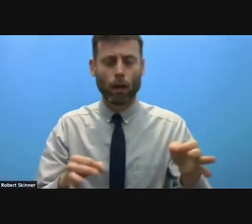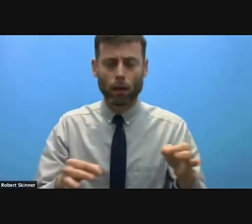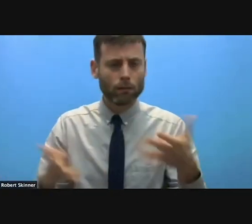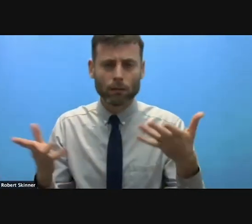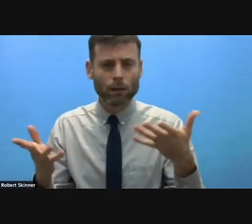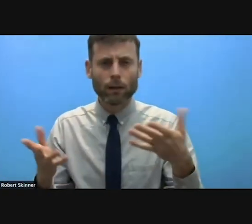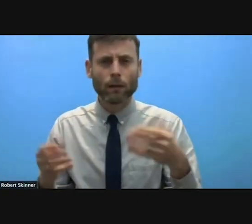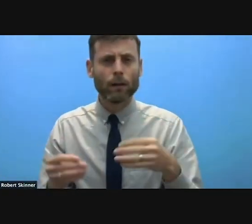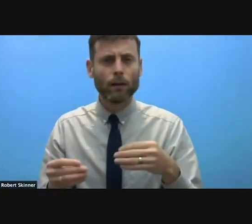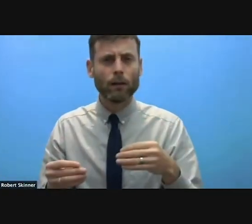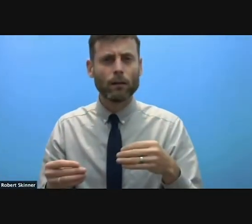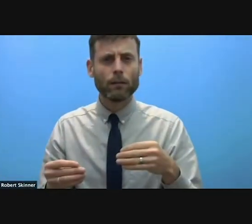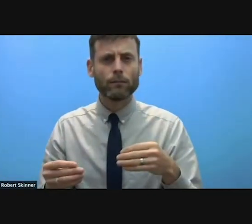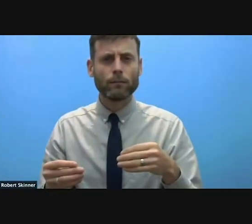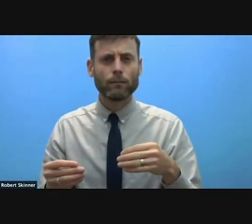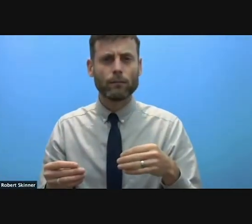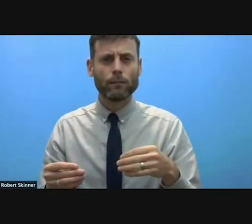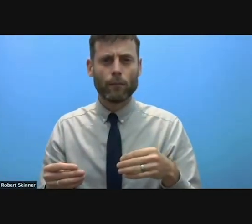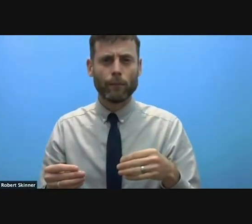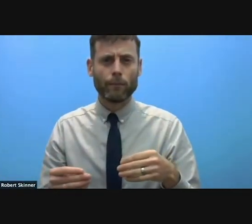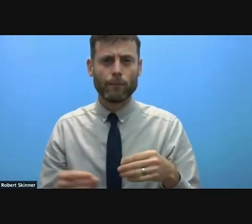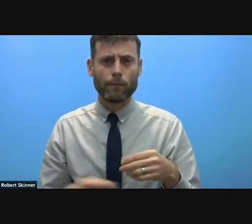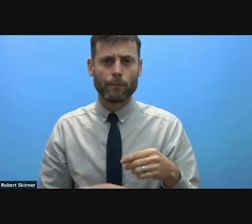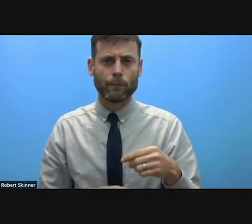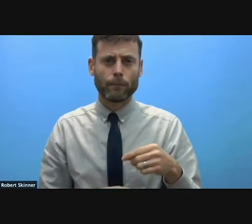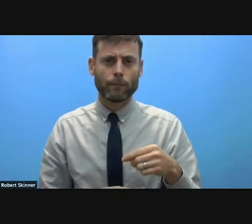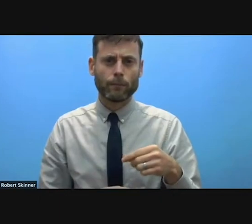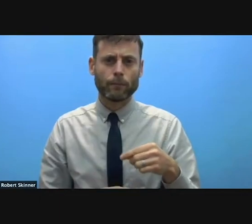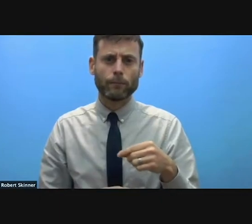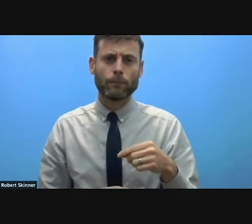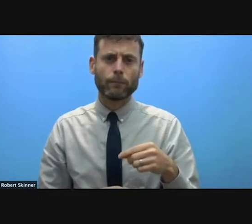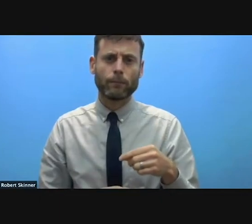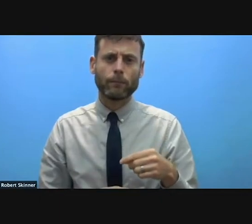for local or international groups to stay and deliver among the people who are being massacred.